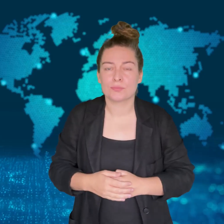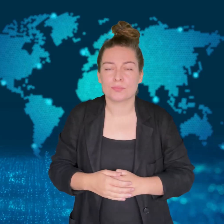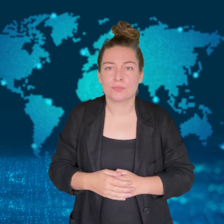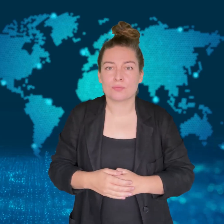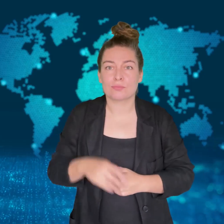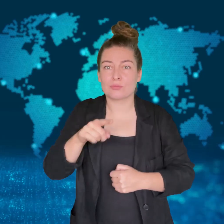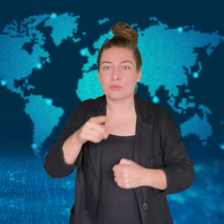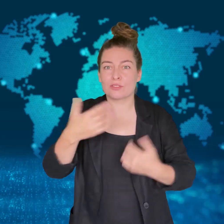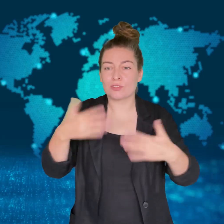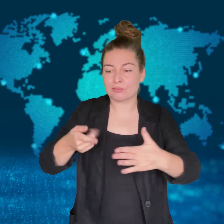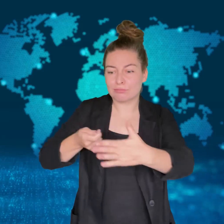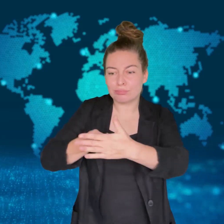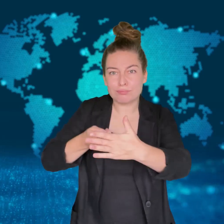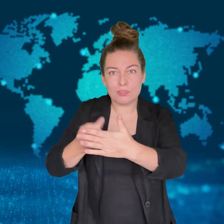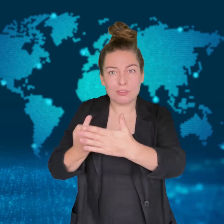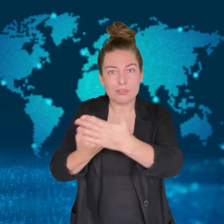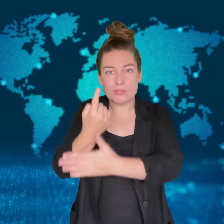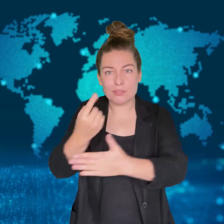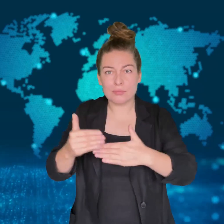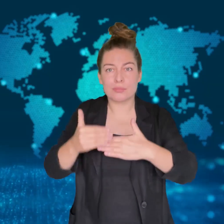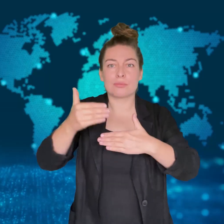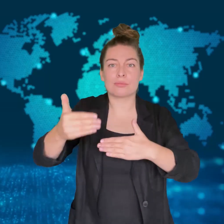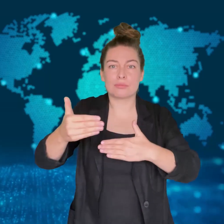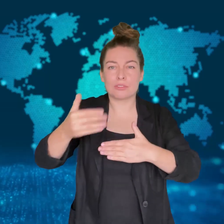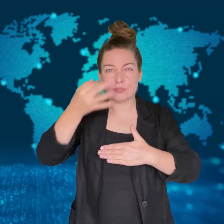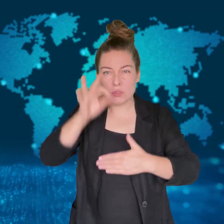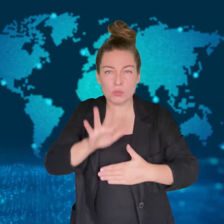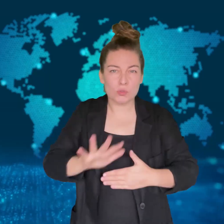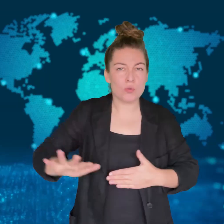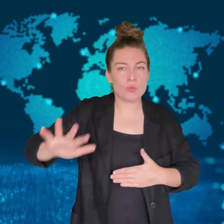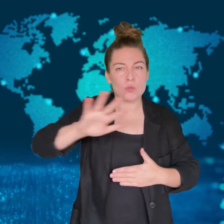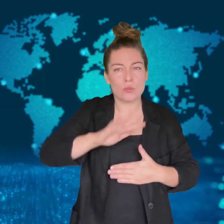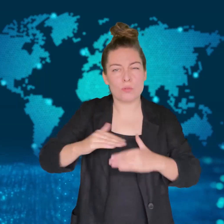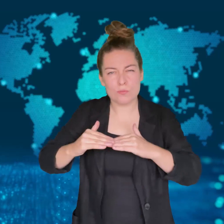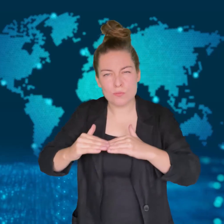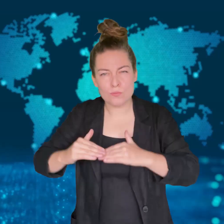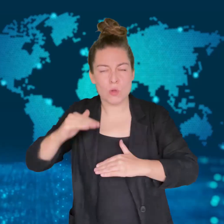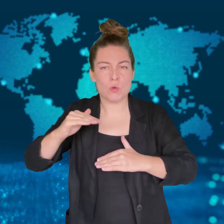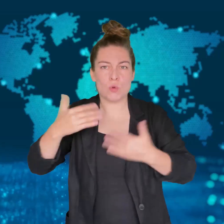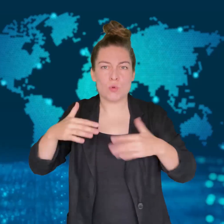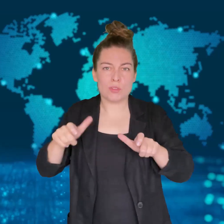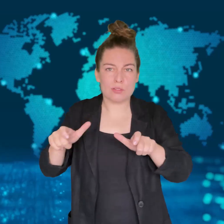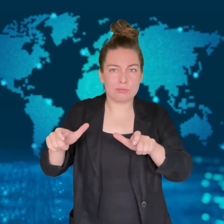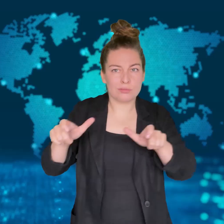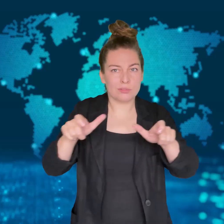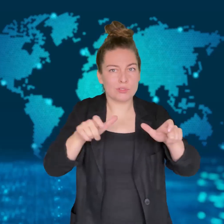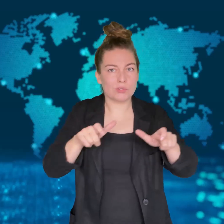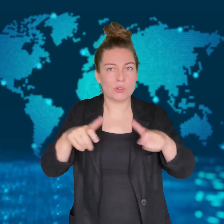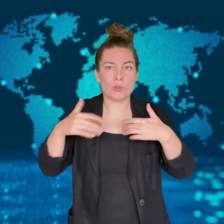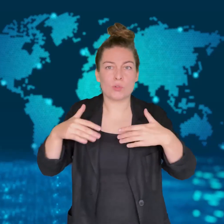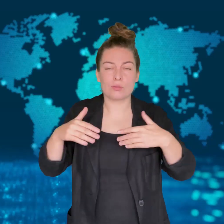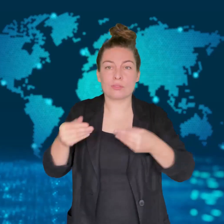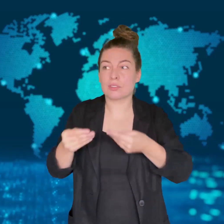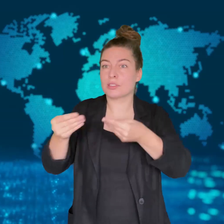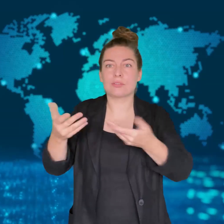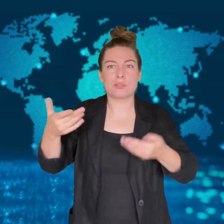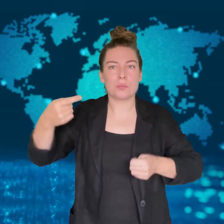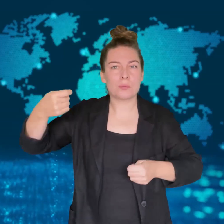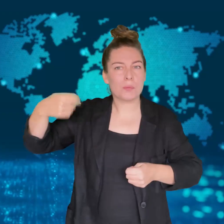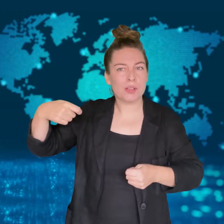That presence can be continued in public places until further notice